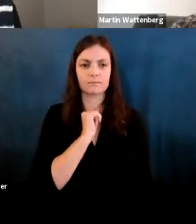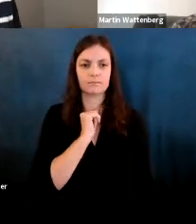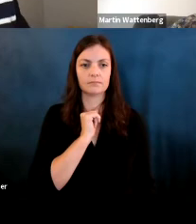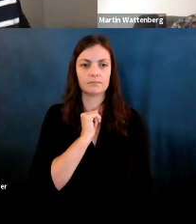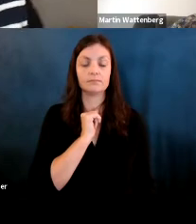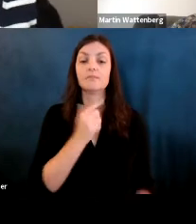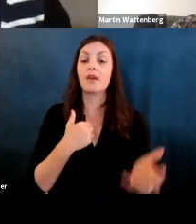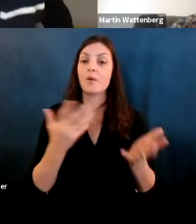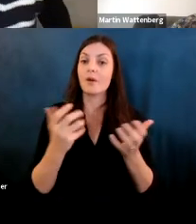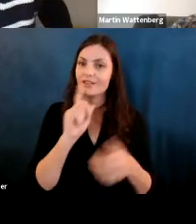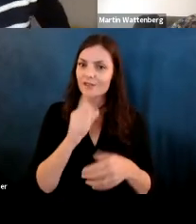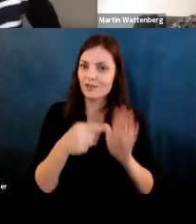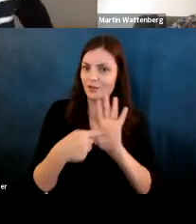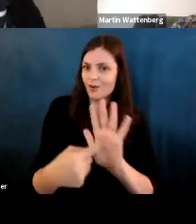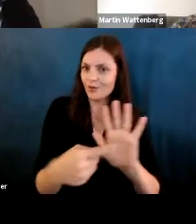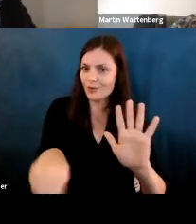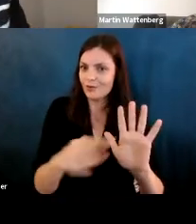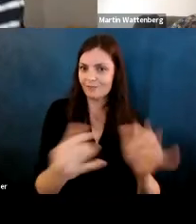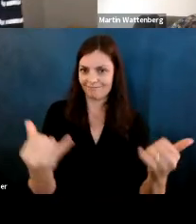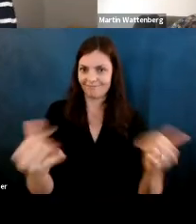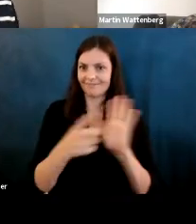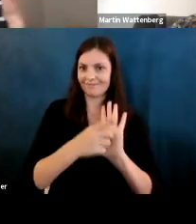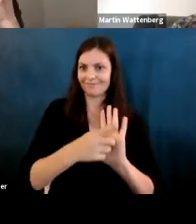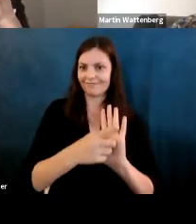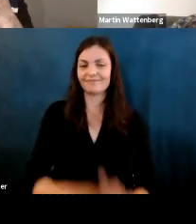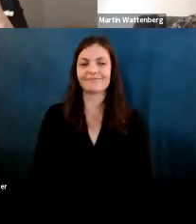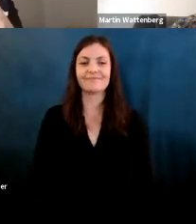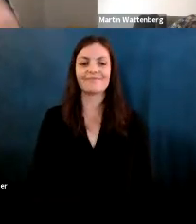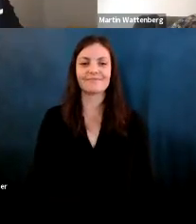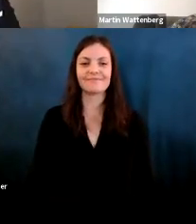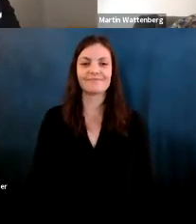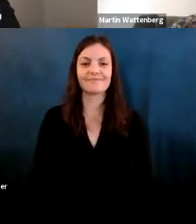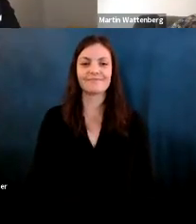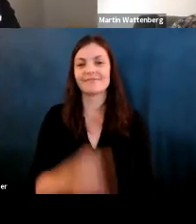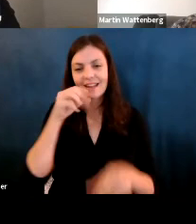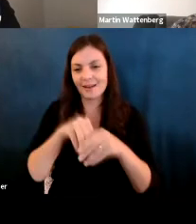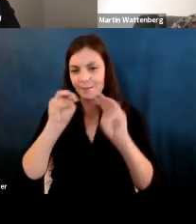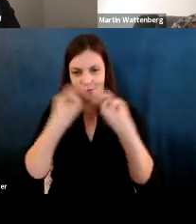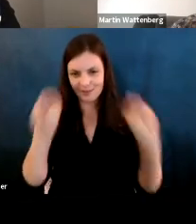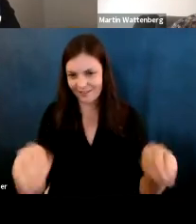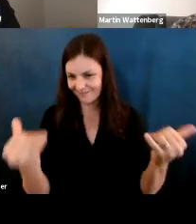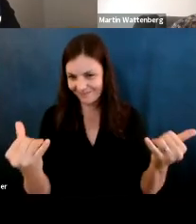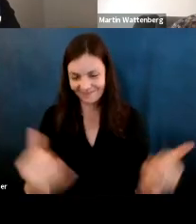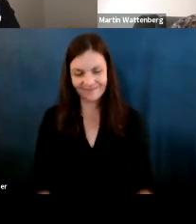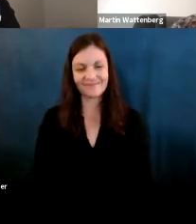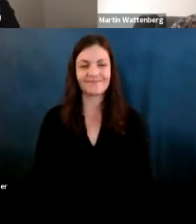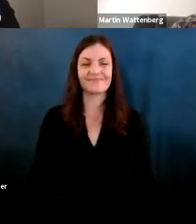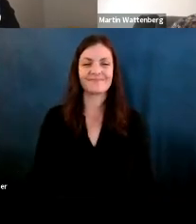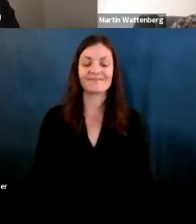Fernanda Viegas: I want to actually show you the visualization, so this is obviously we're not in the museum right now, but we have a live DEMO.